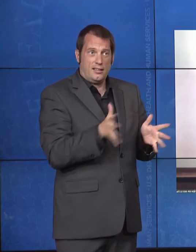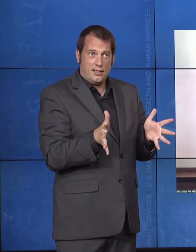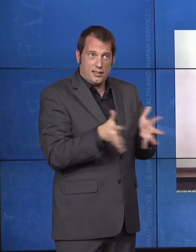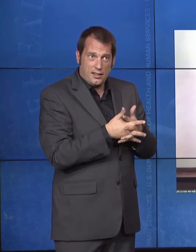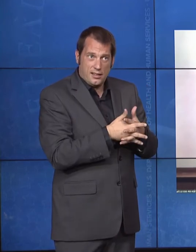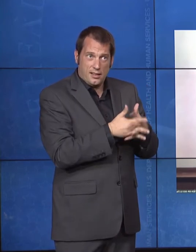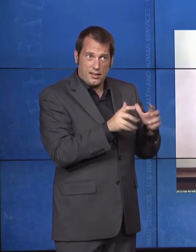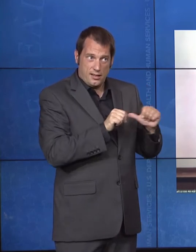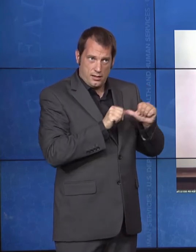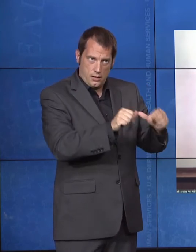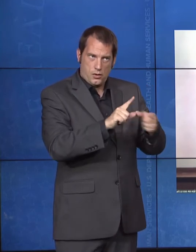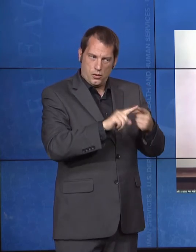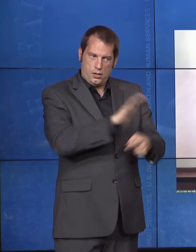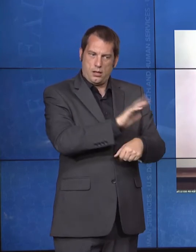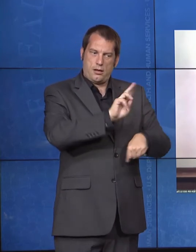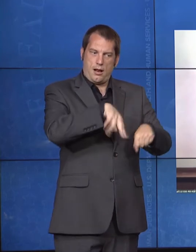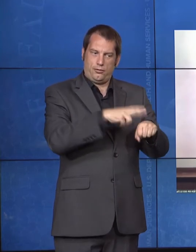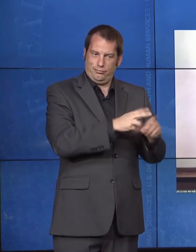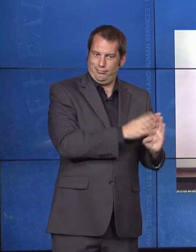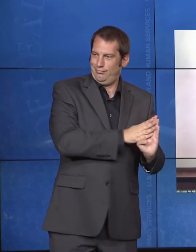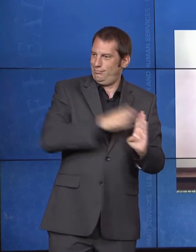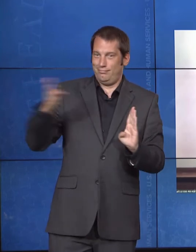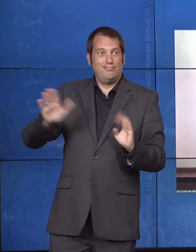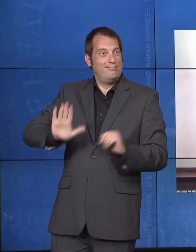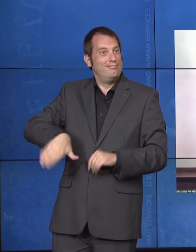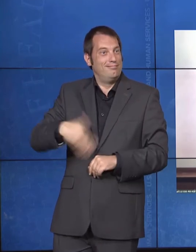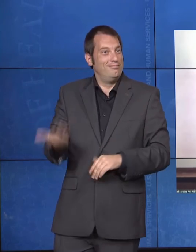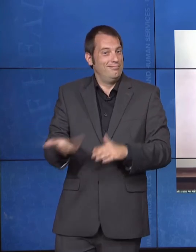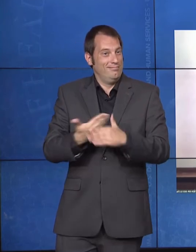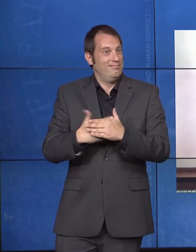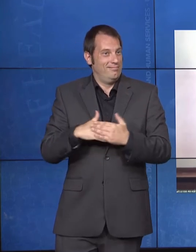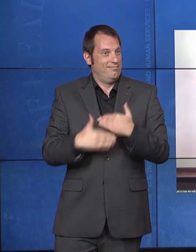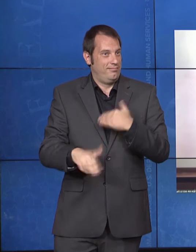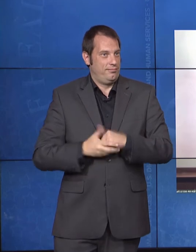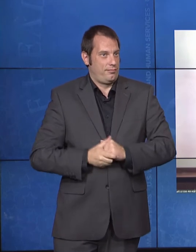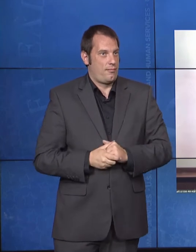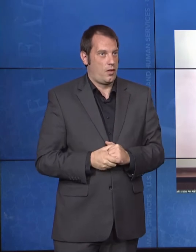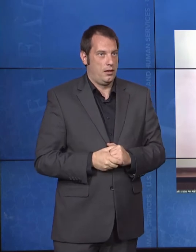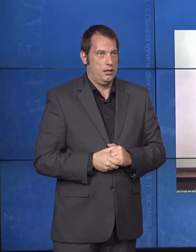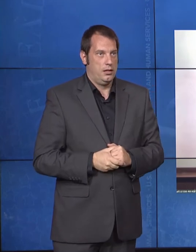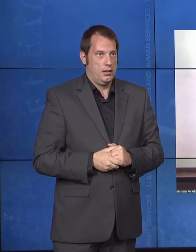today's event you'll hear more about those examples, and other ways that HHS is working